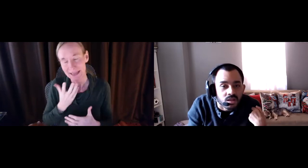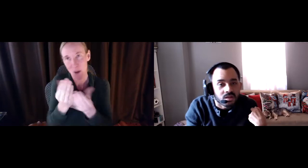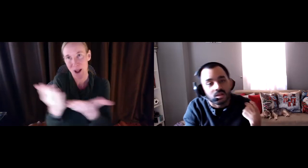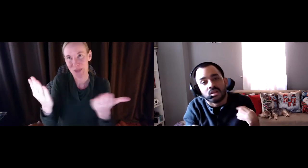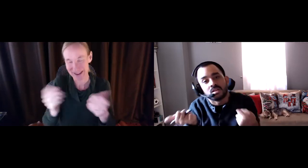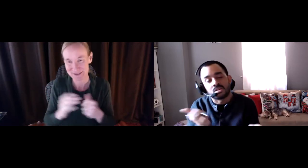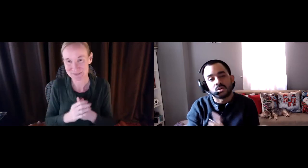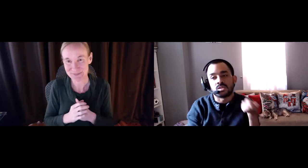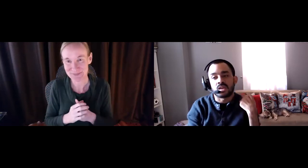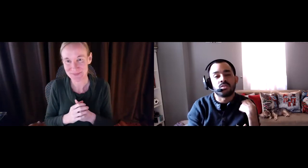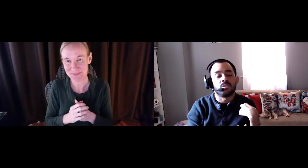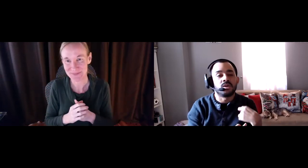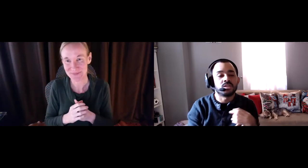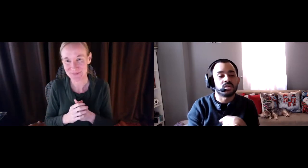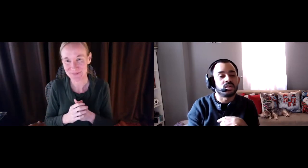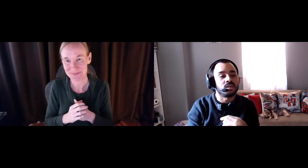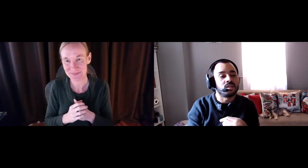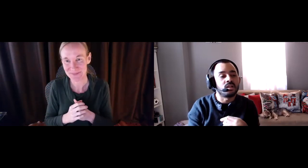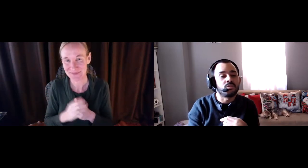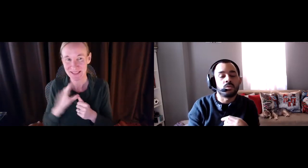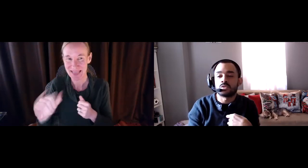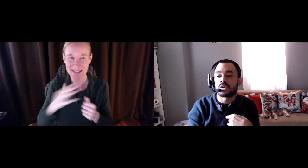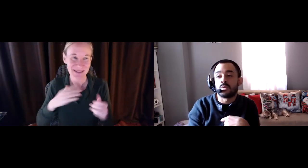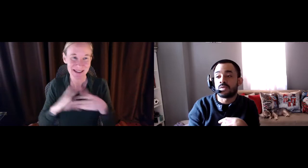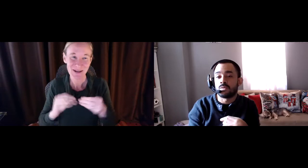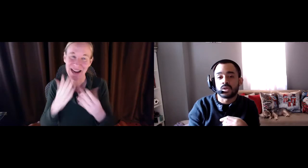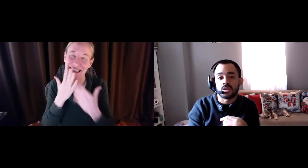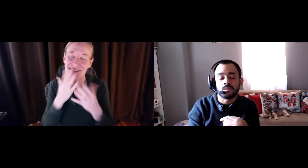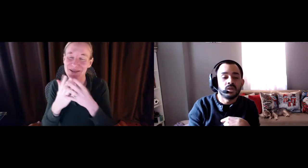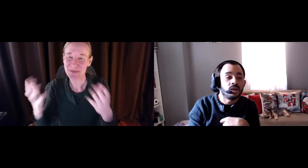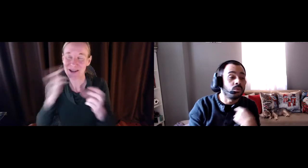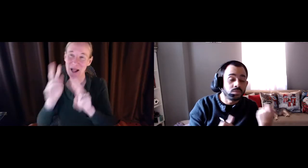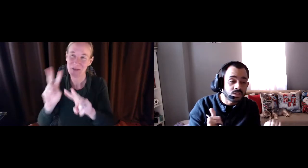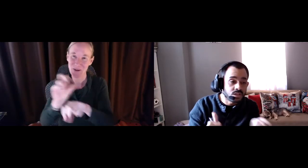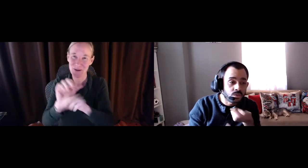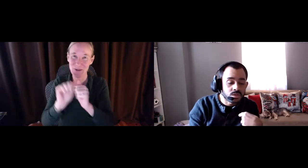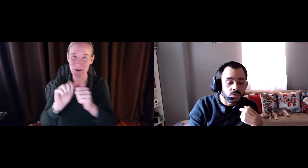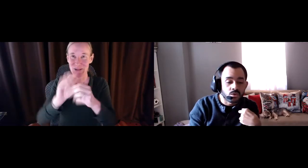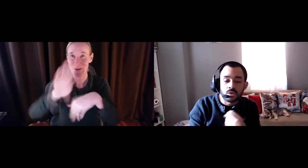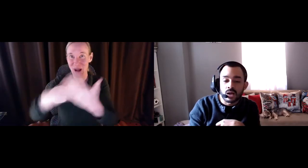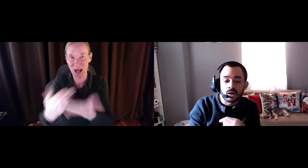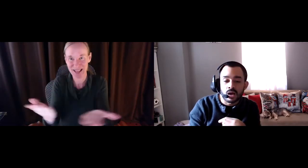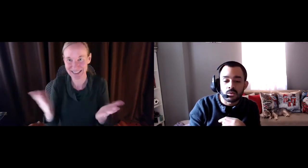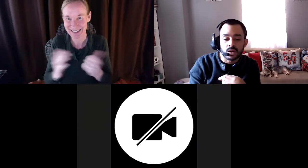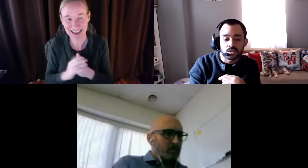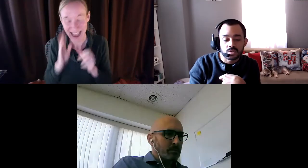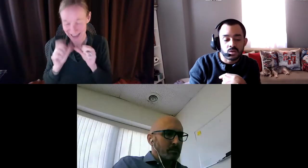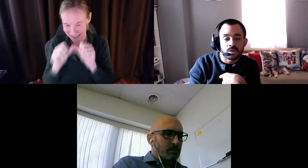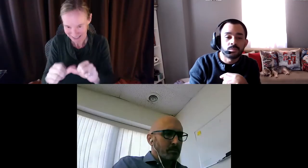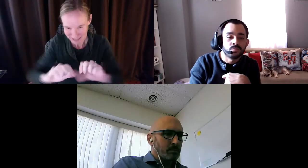humanize what we are going through. So please, go out there and just, tell your story and so thank you very